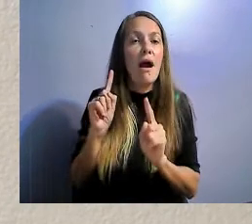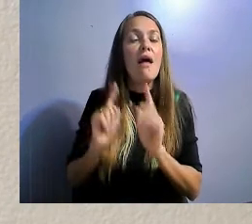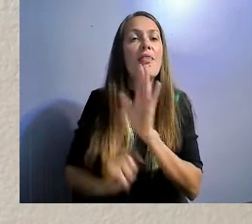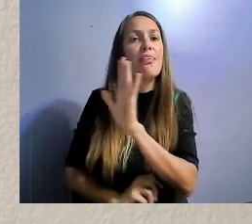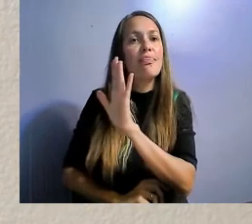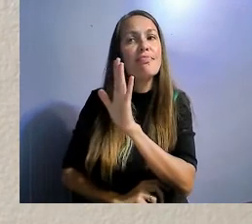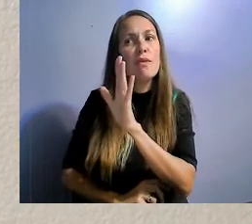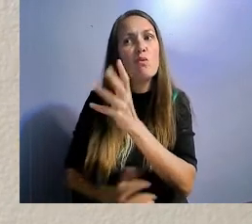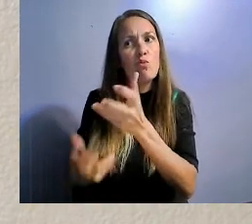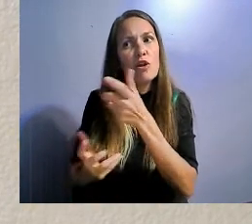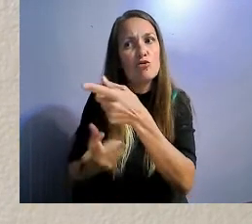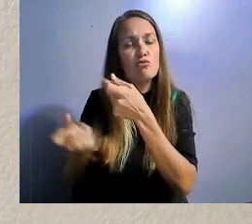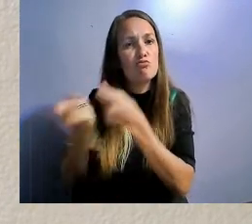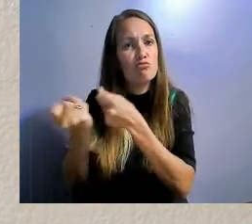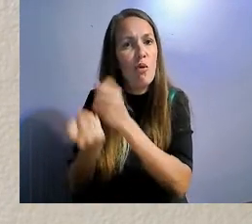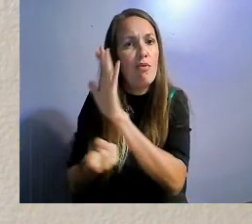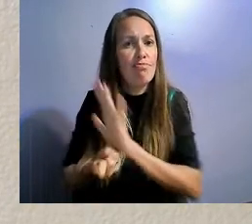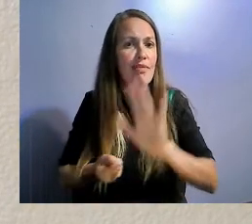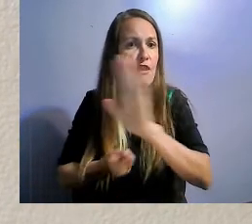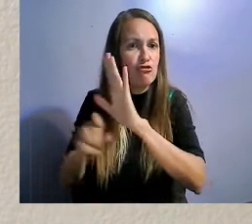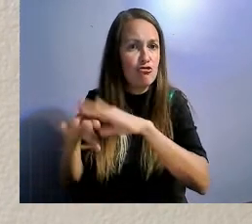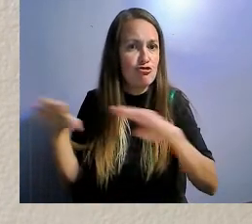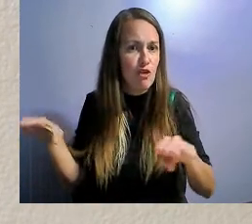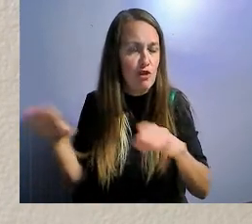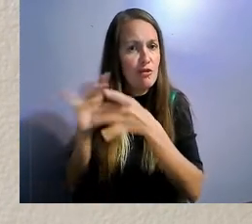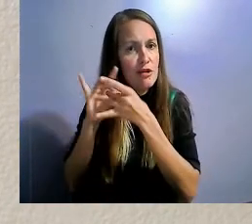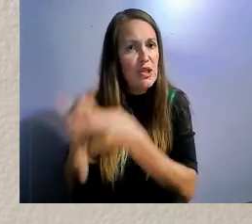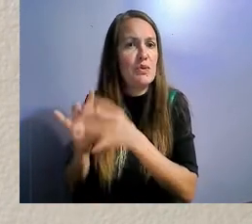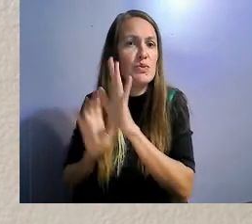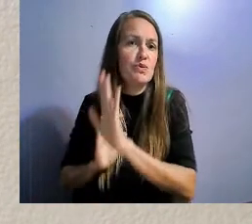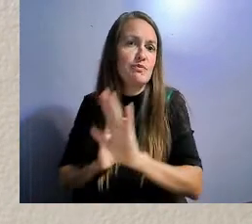I went in and realized that my job is a whole lot more